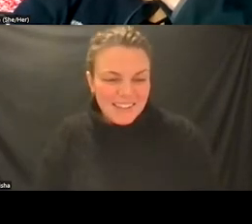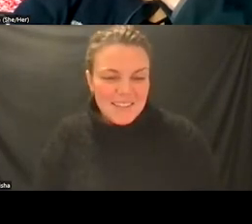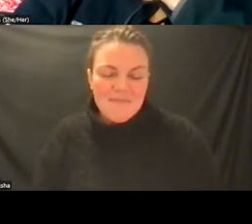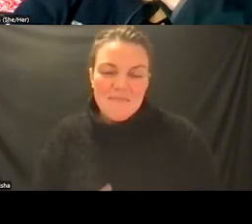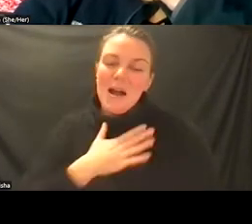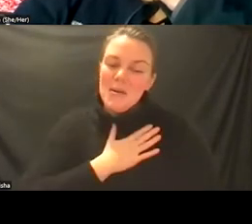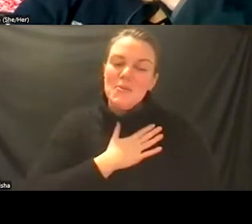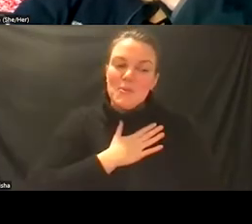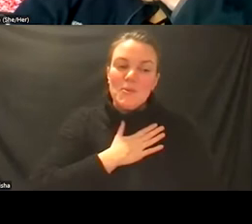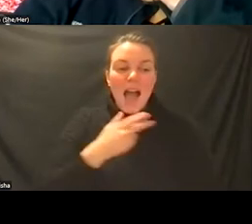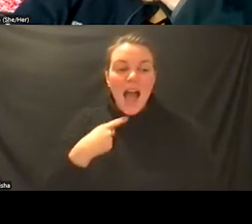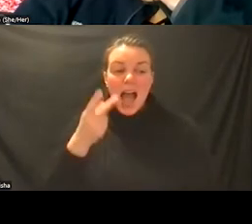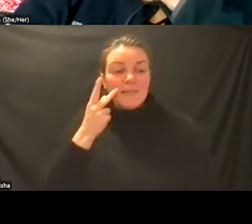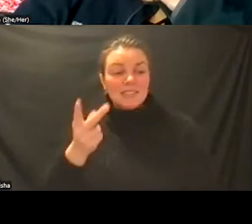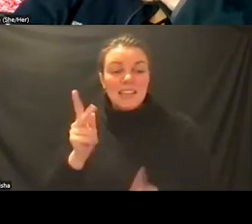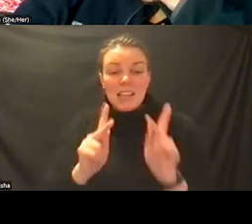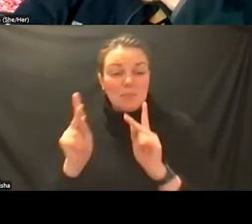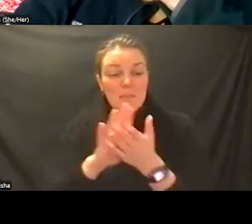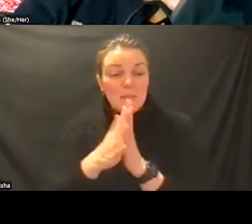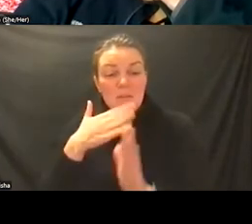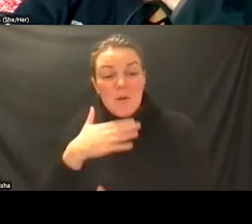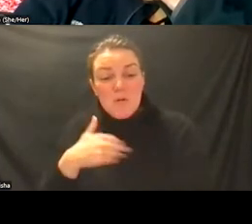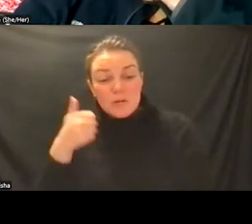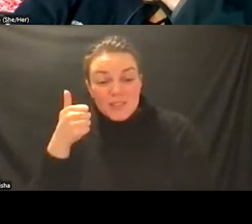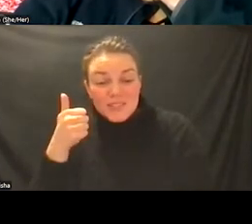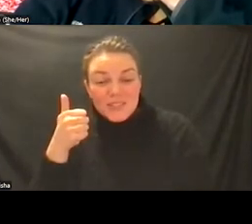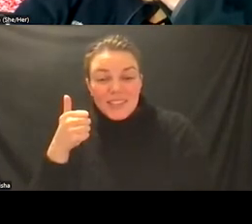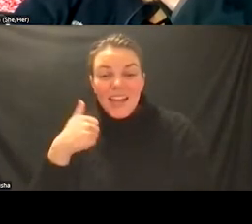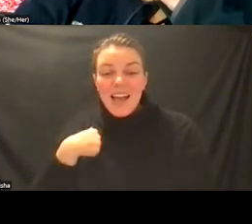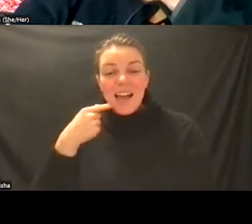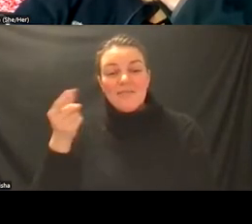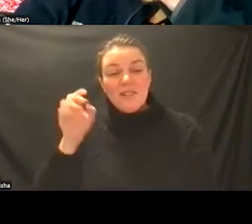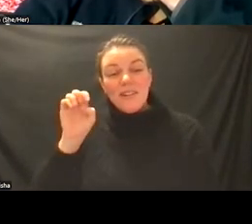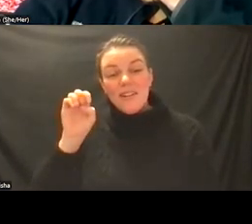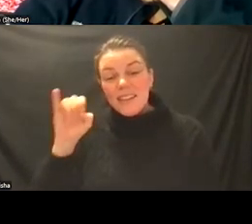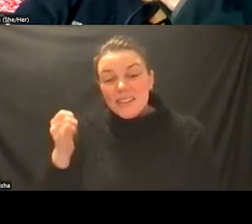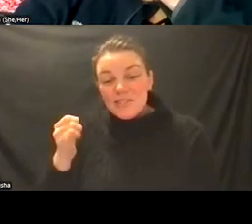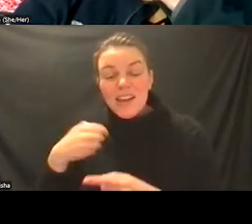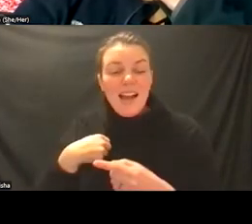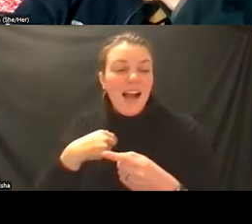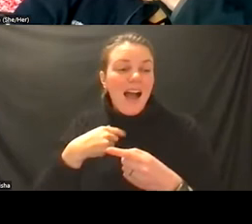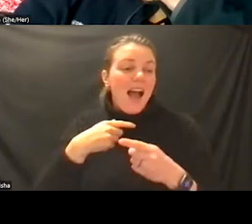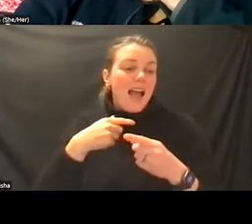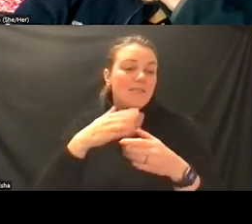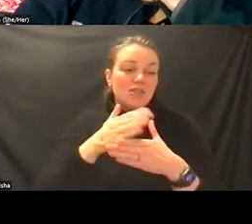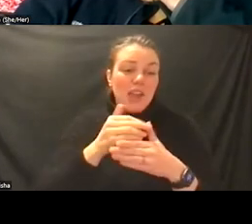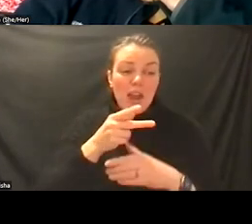seen people grow older and share with ej i've shared patience with patrick i share patients uh